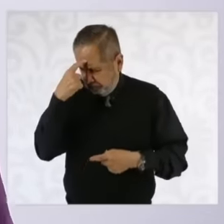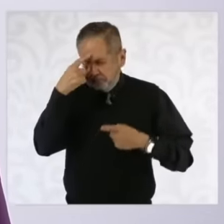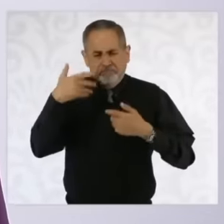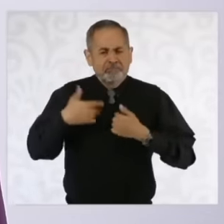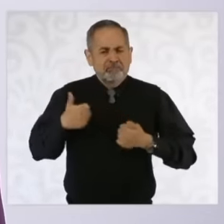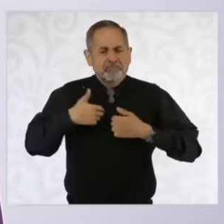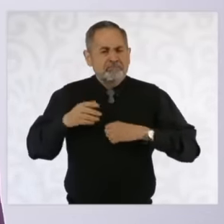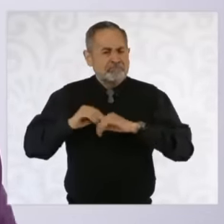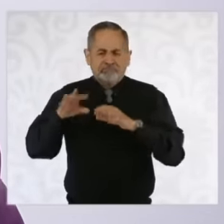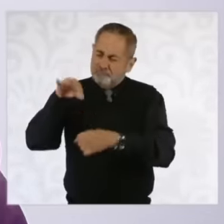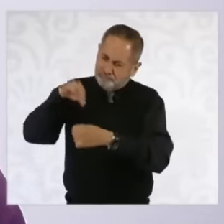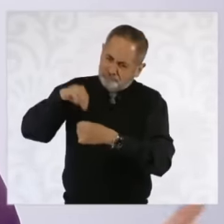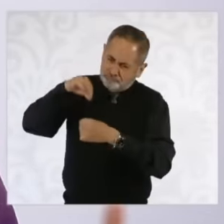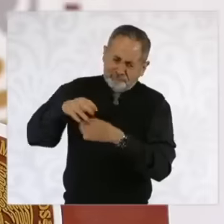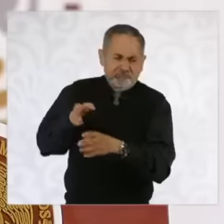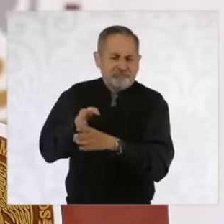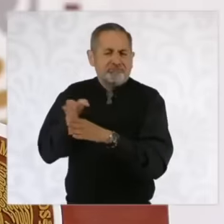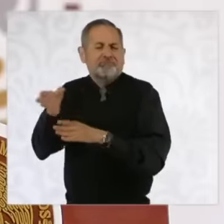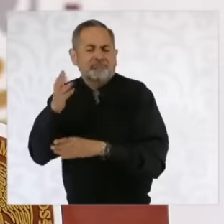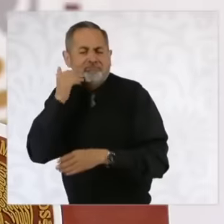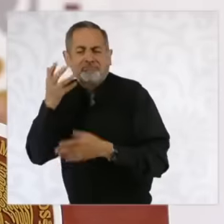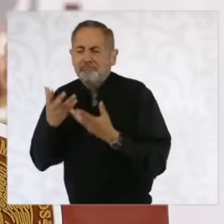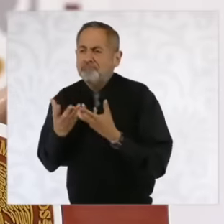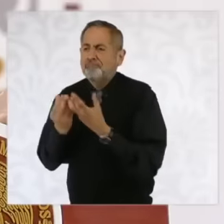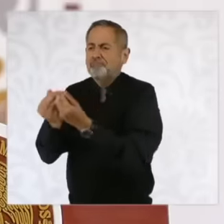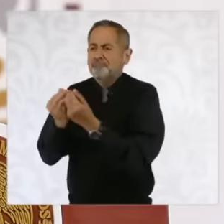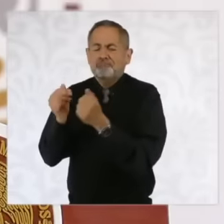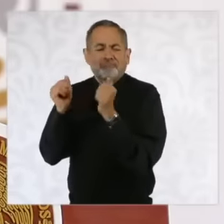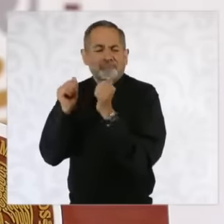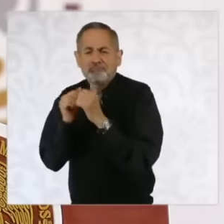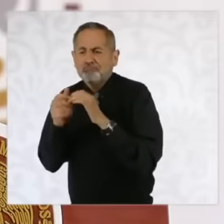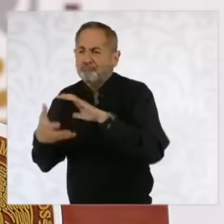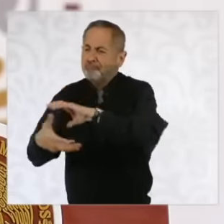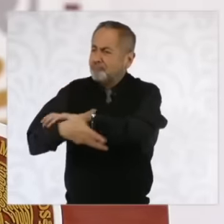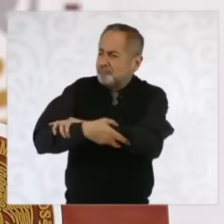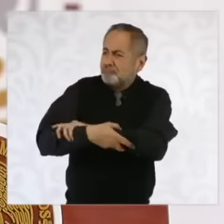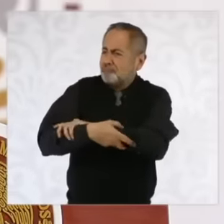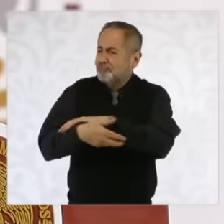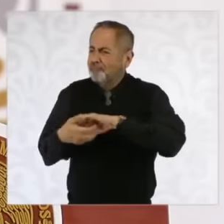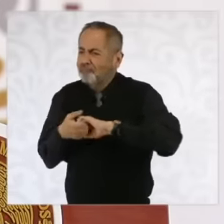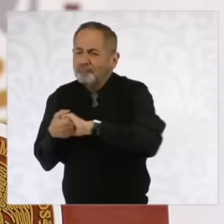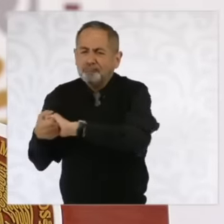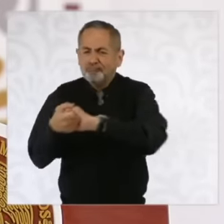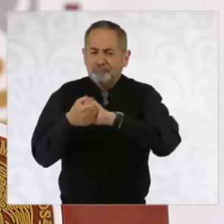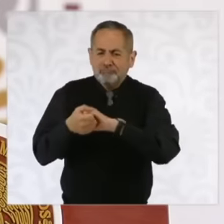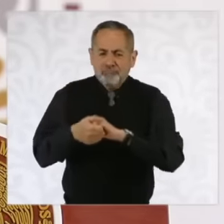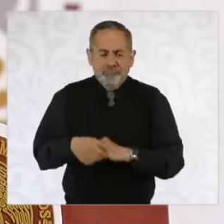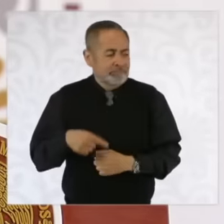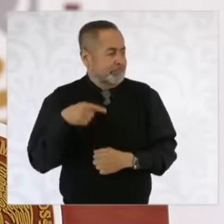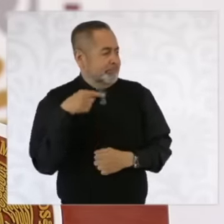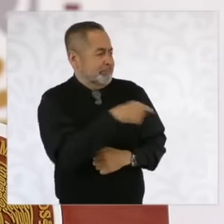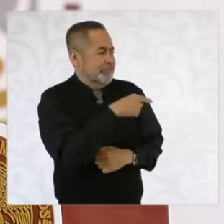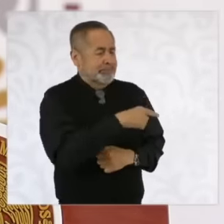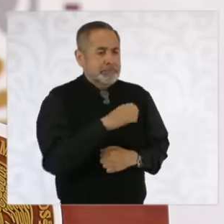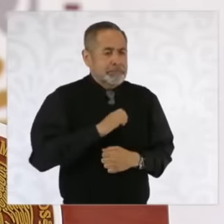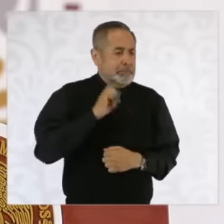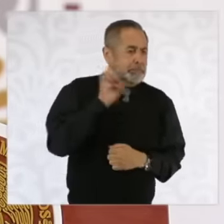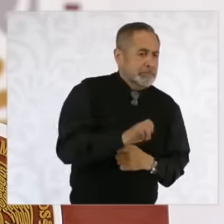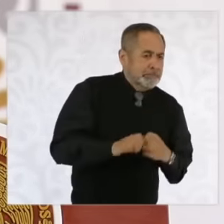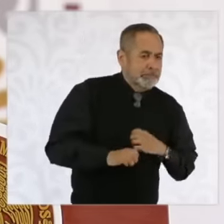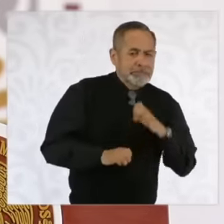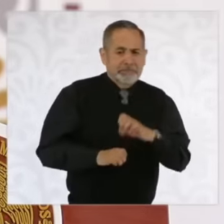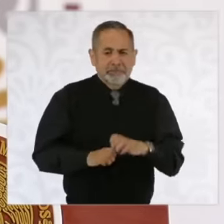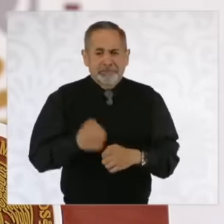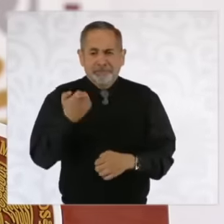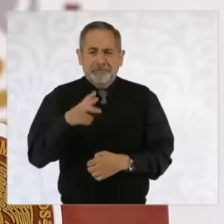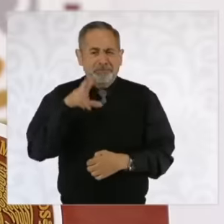what they want is to continue building on the basis of fraternity and not hatred, it is the